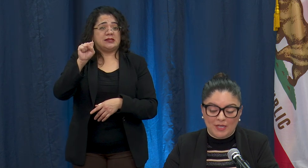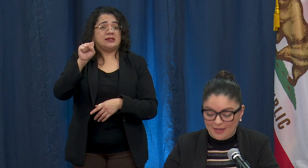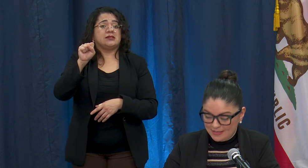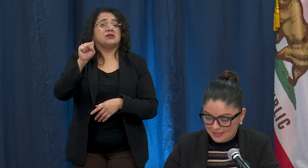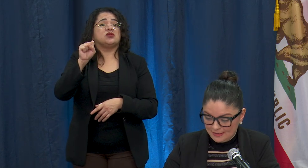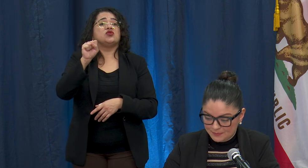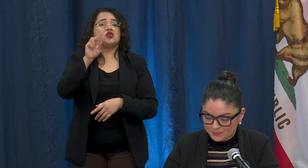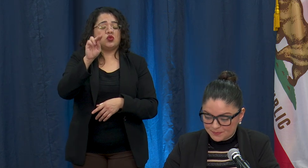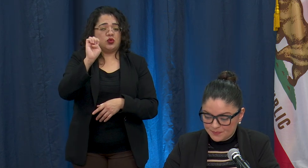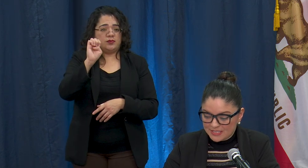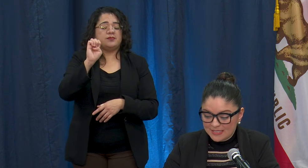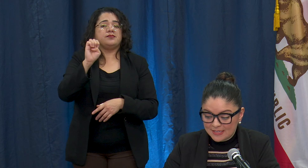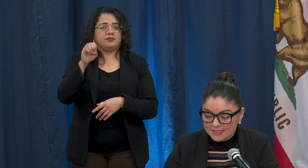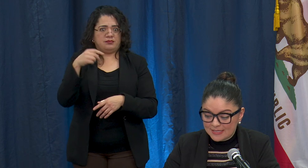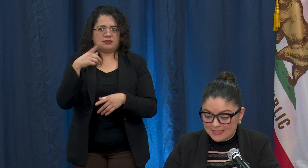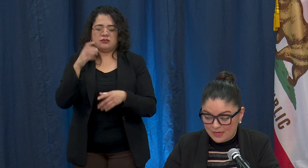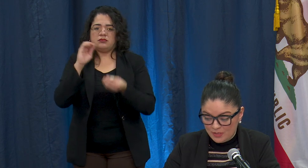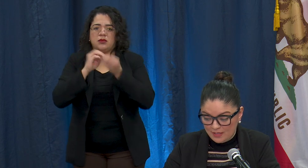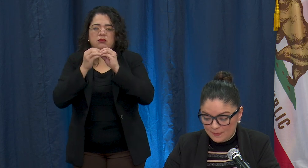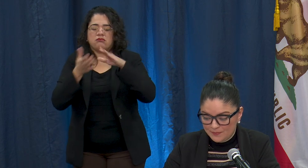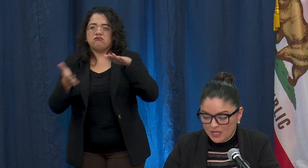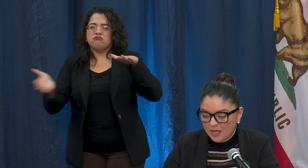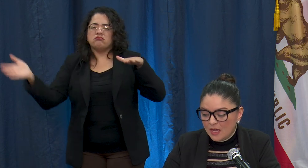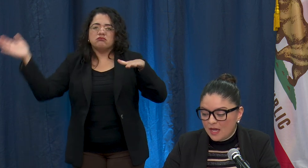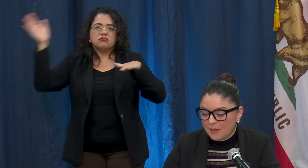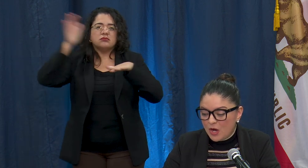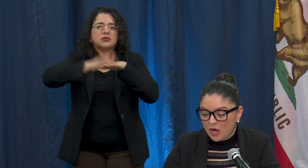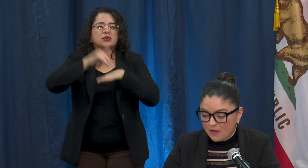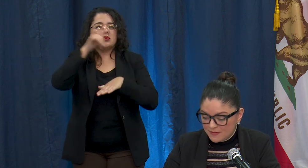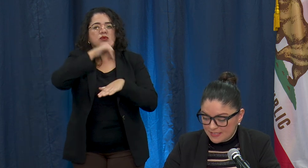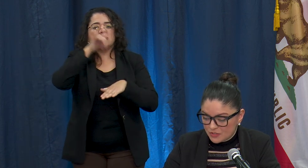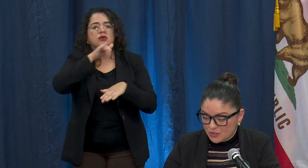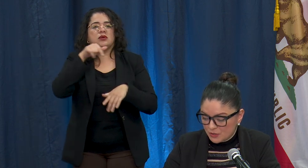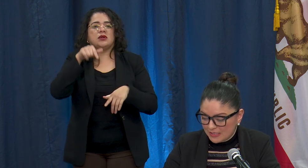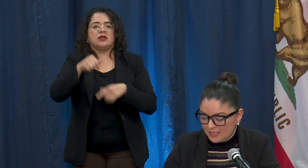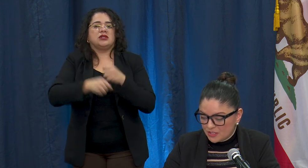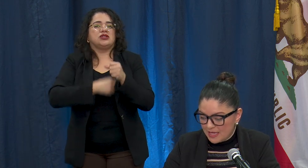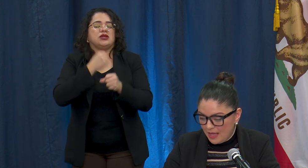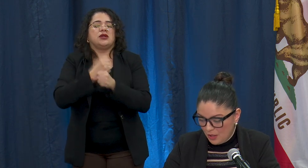2019. It is astounding. Our offices are certainly here to help.